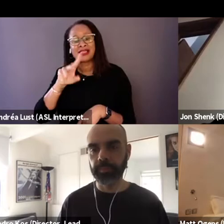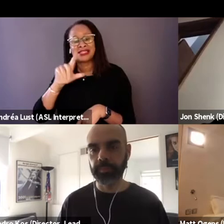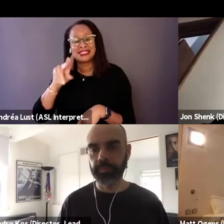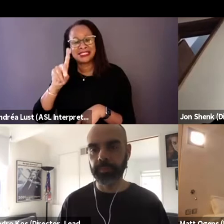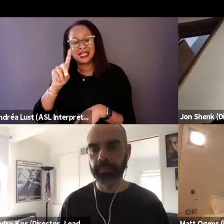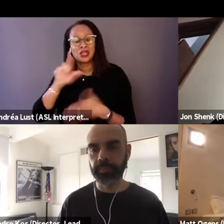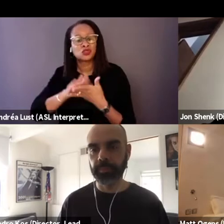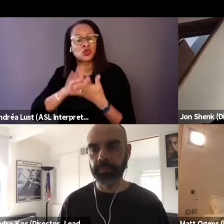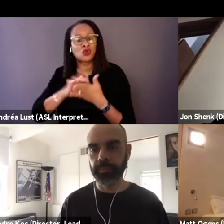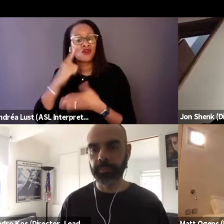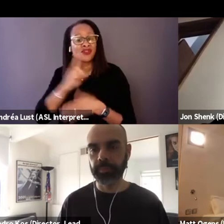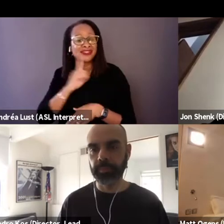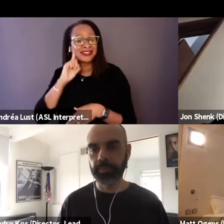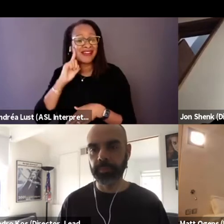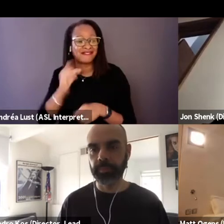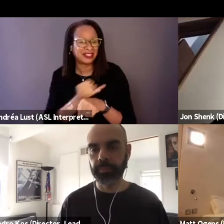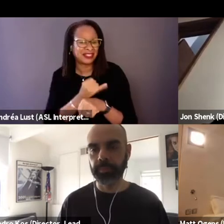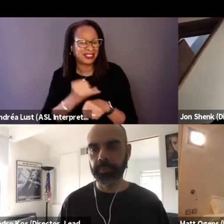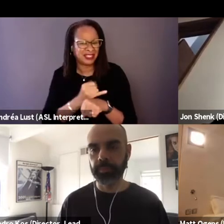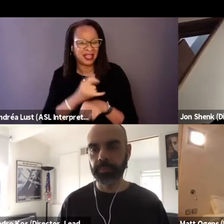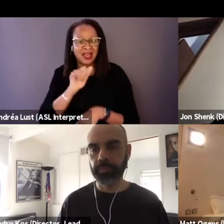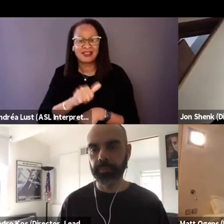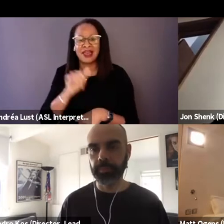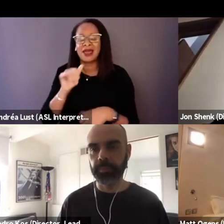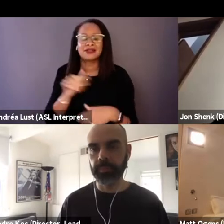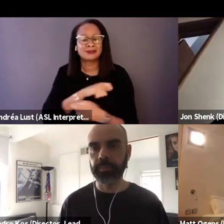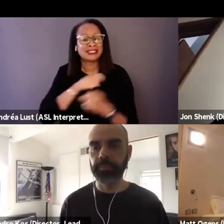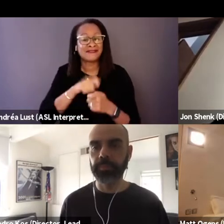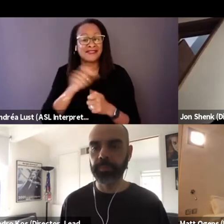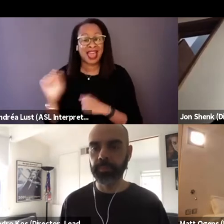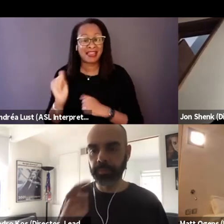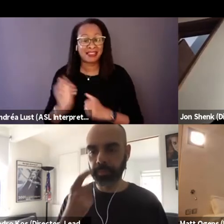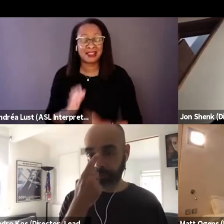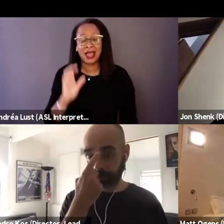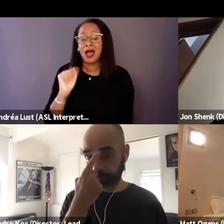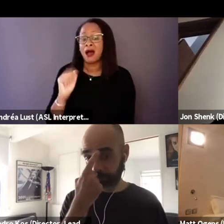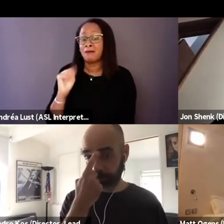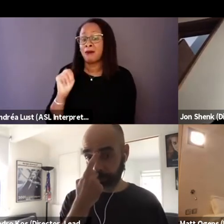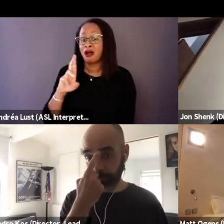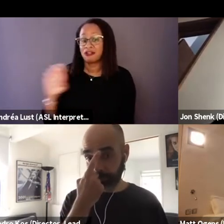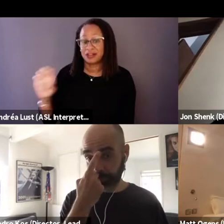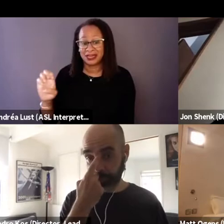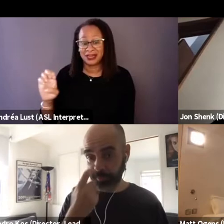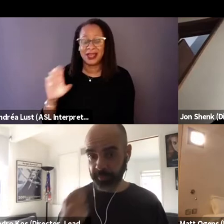How did you come to know either this subject or this person? Yeah, a few ways.